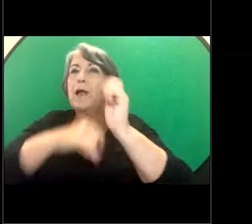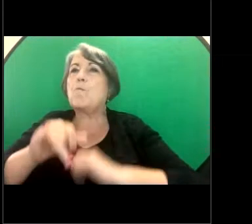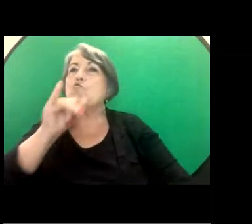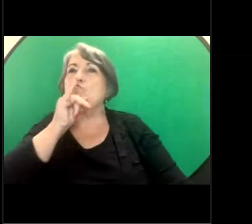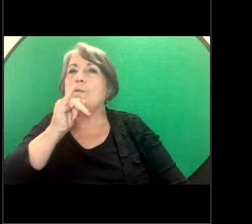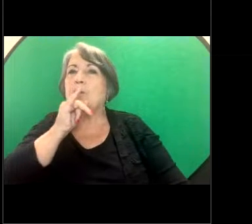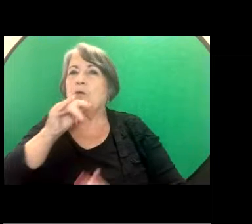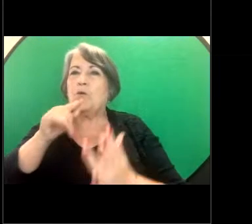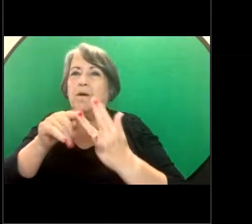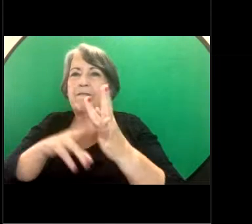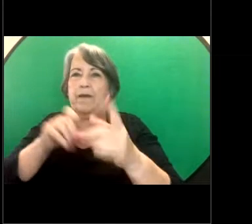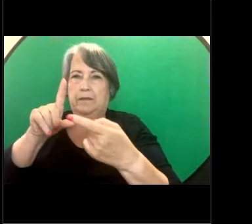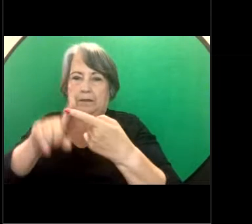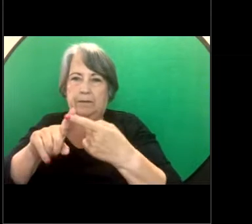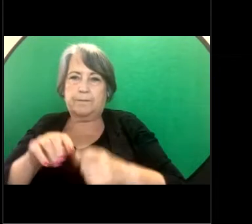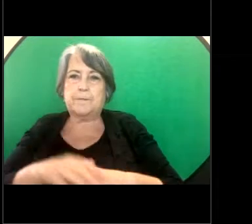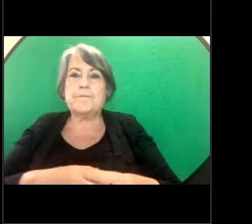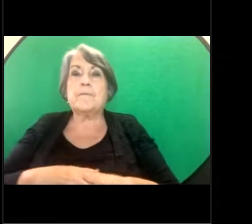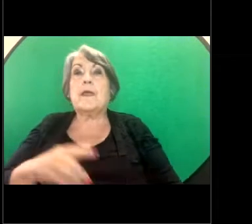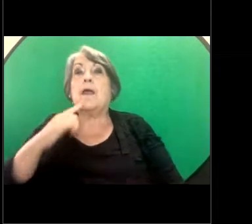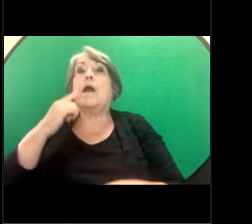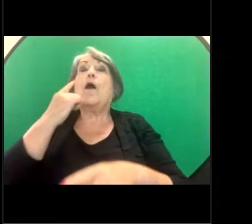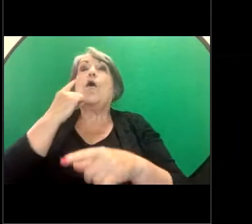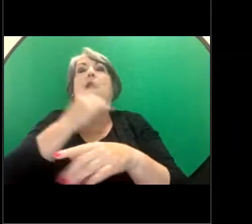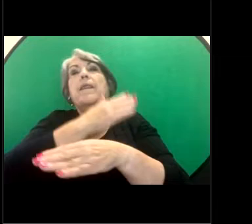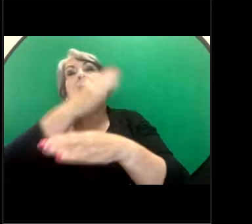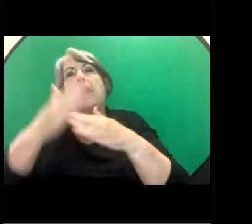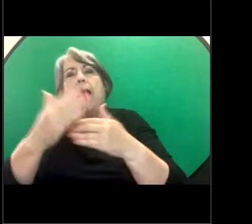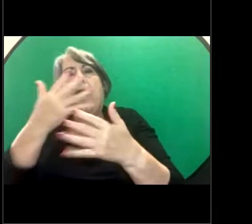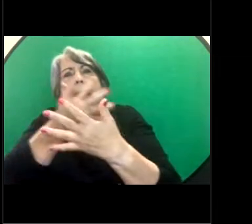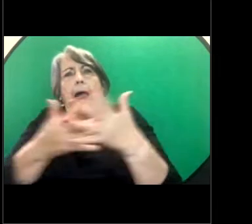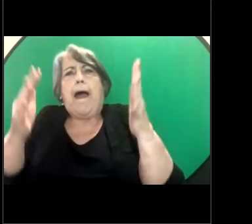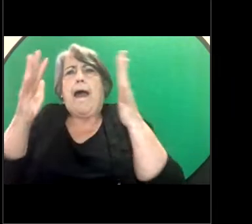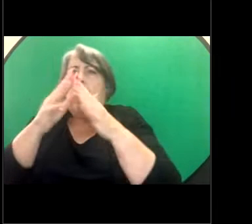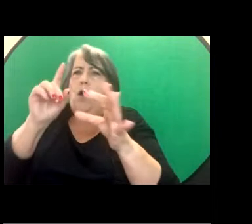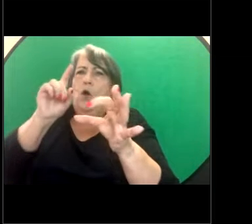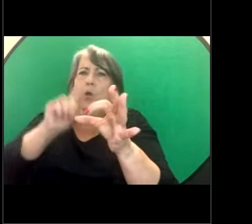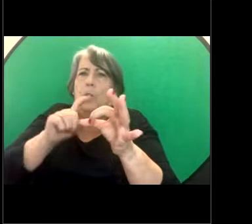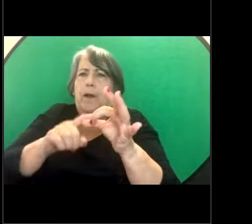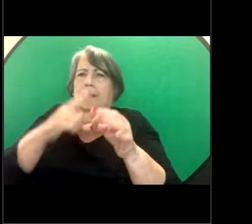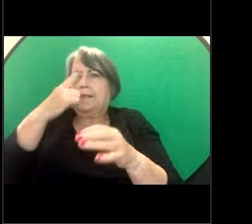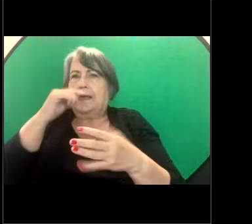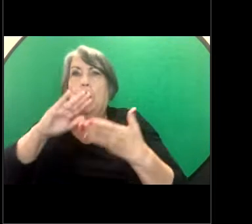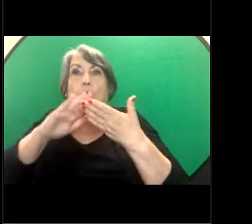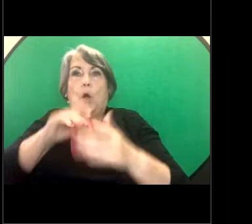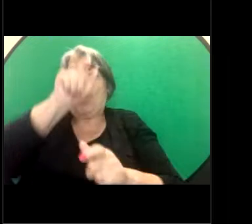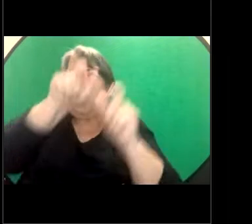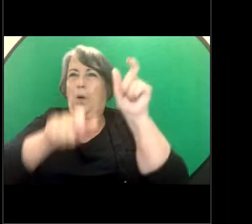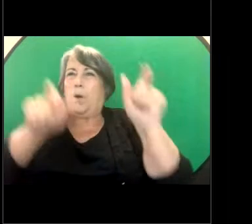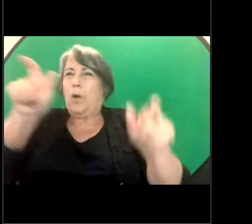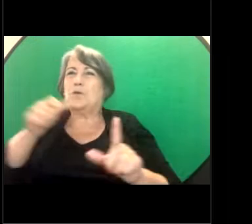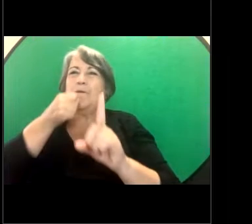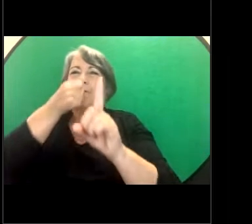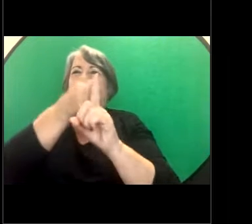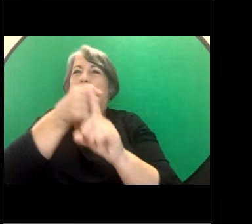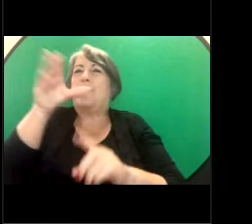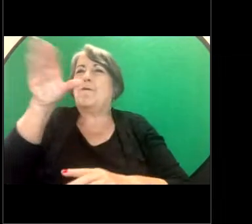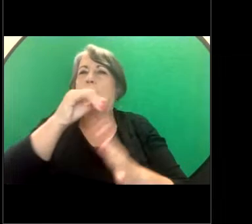And lastly we'll talk about how Legal Aid Queensland can help any clients that are affected by sexual harassment. GILLIAN: